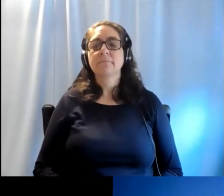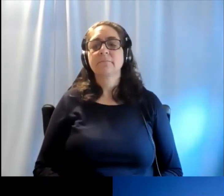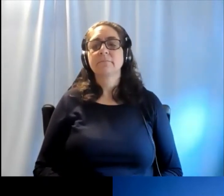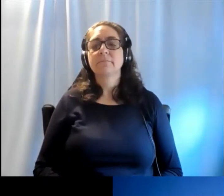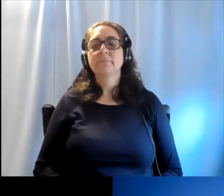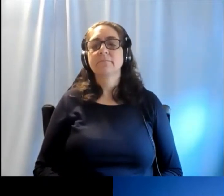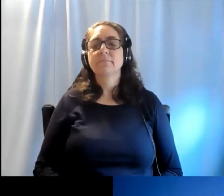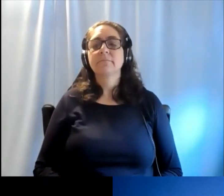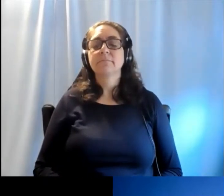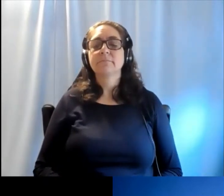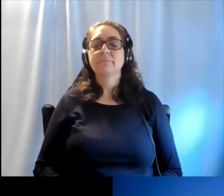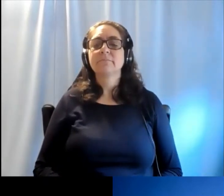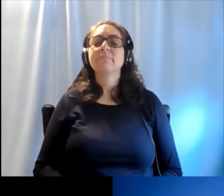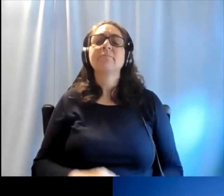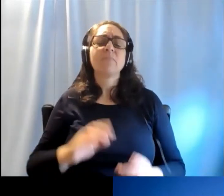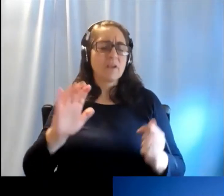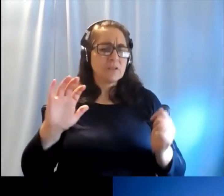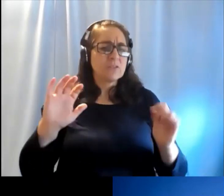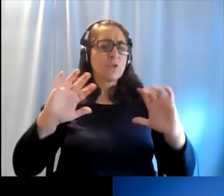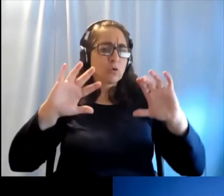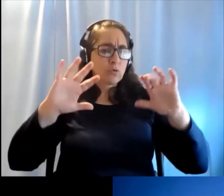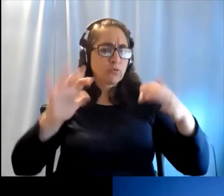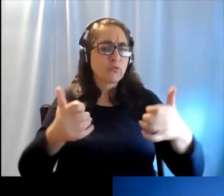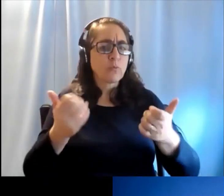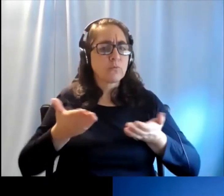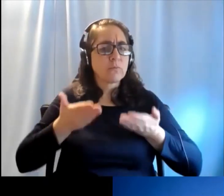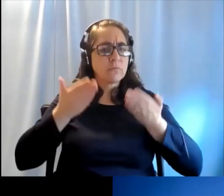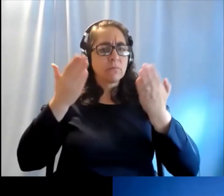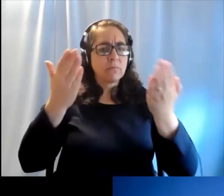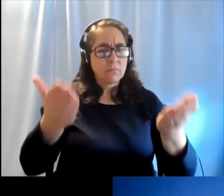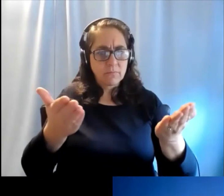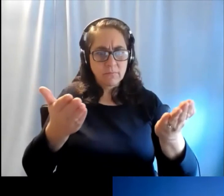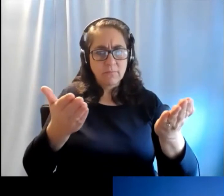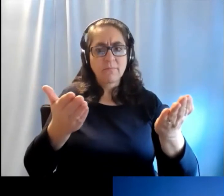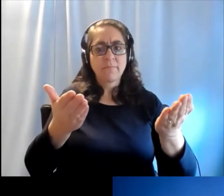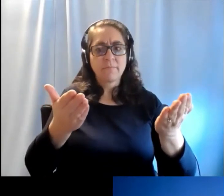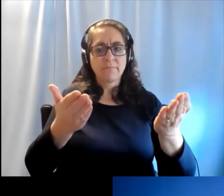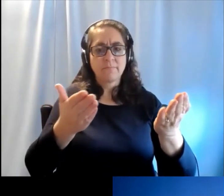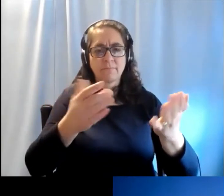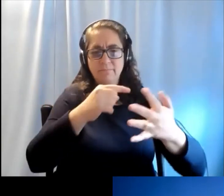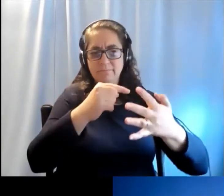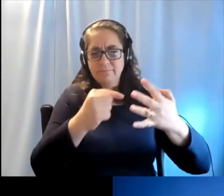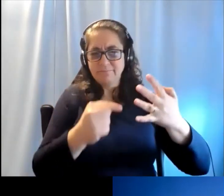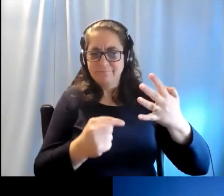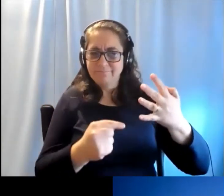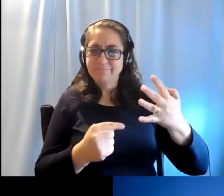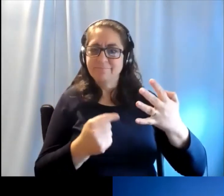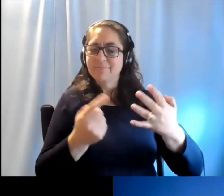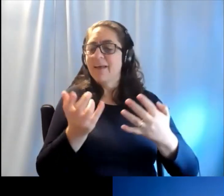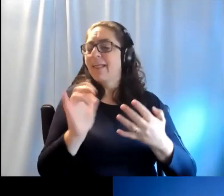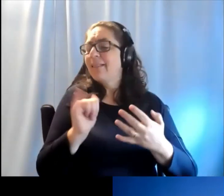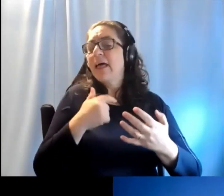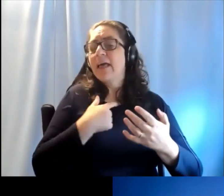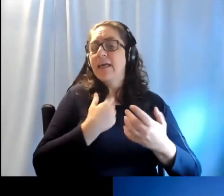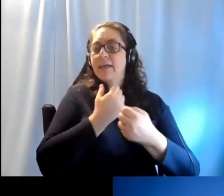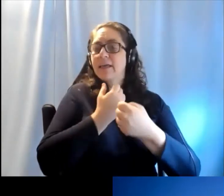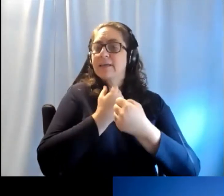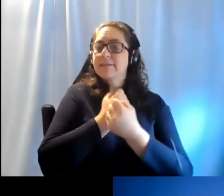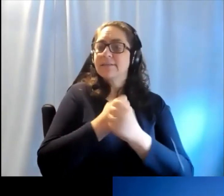So the purpose of these set of recommendations and what they translate into are, like, safe